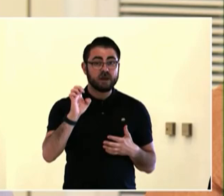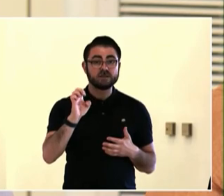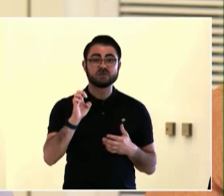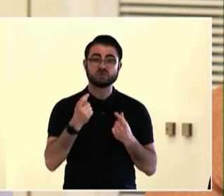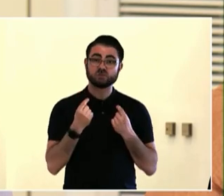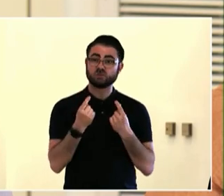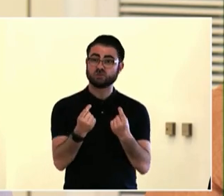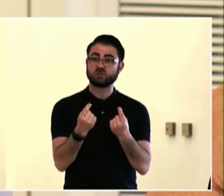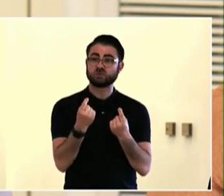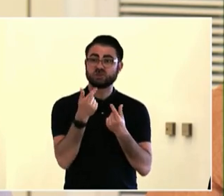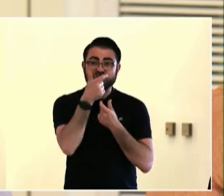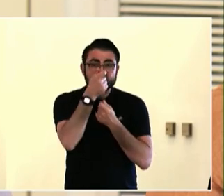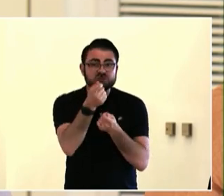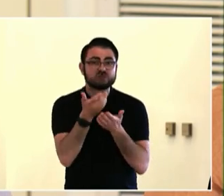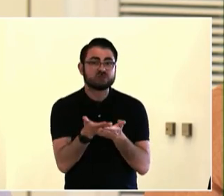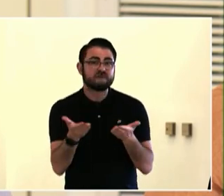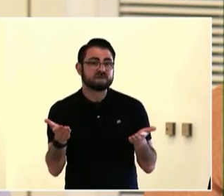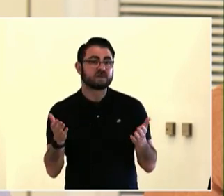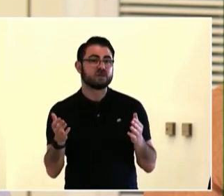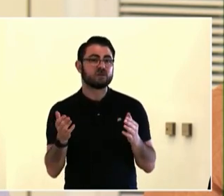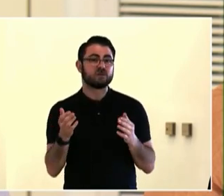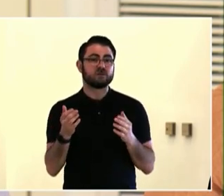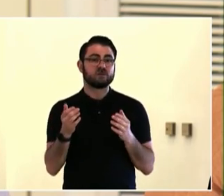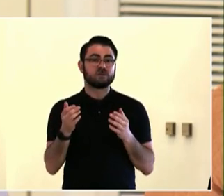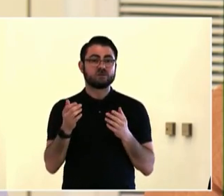good thing is you get to eat in the order that you volunteer.